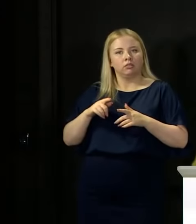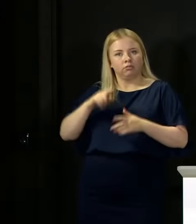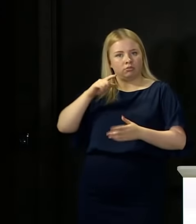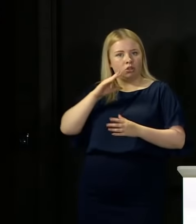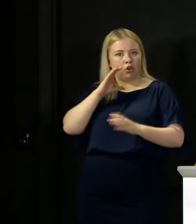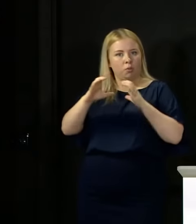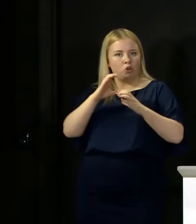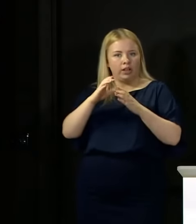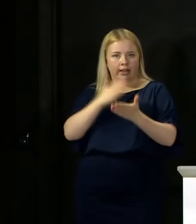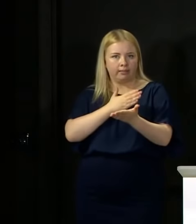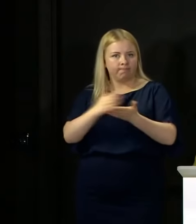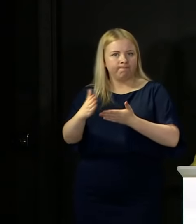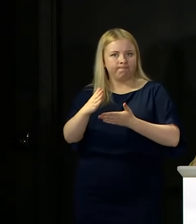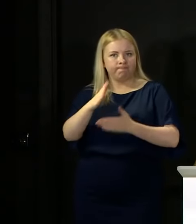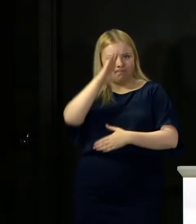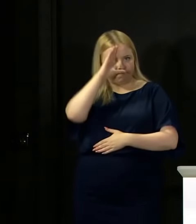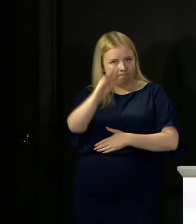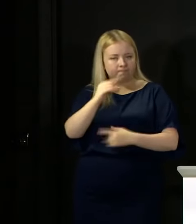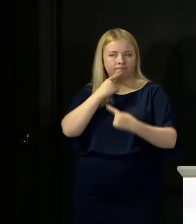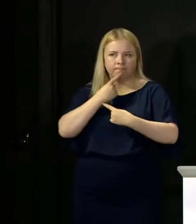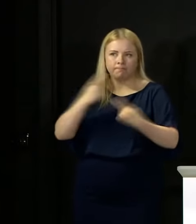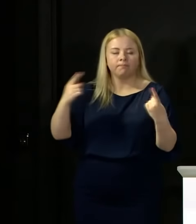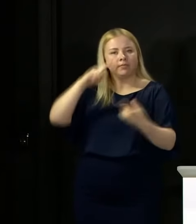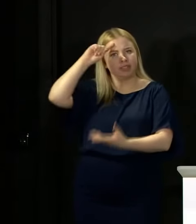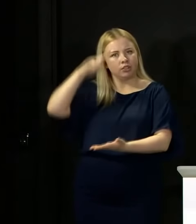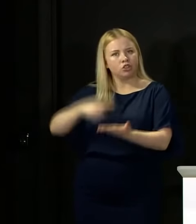And of course there's all kinds of discussions about the factors that underpin these decisions,